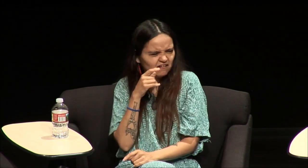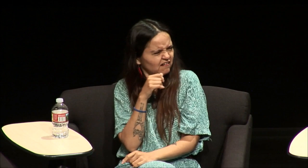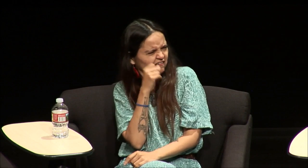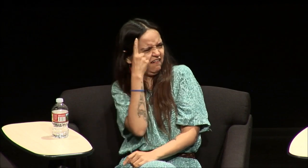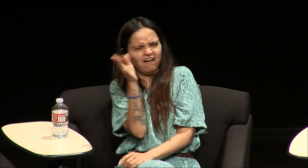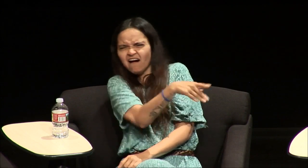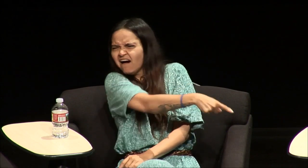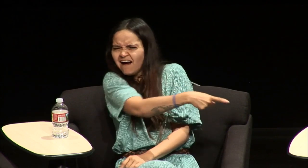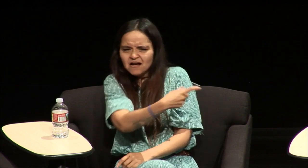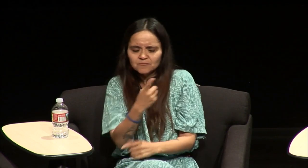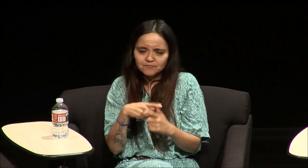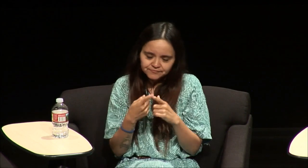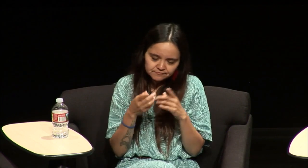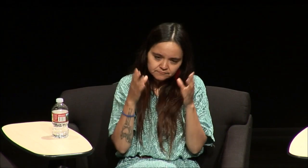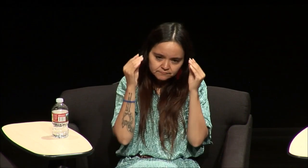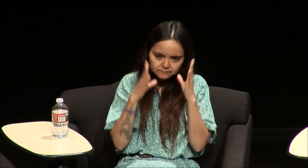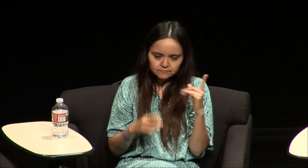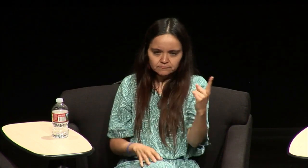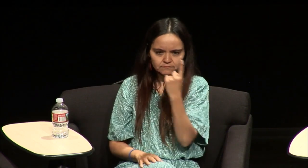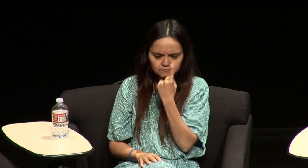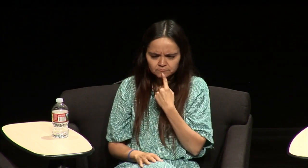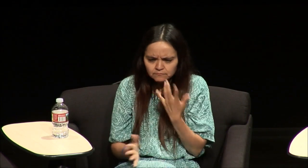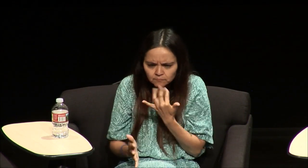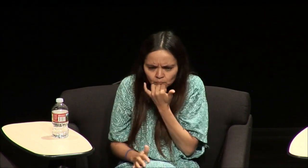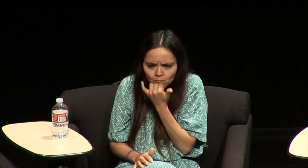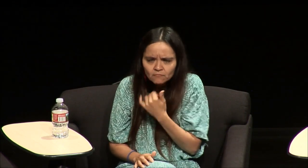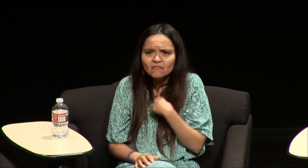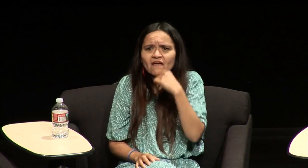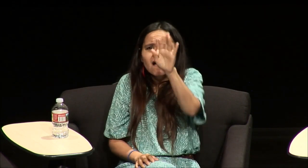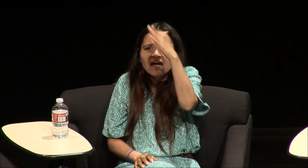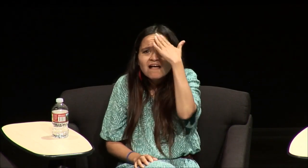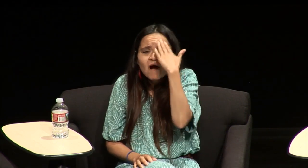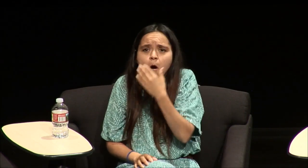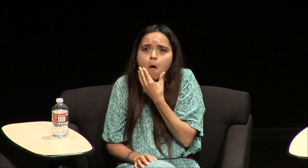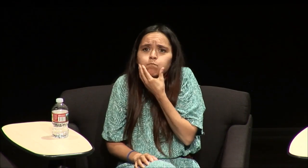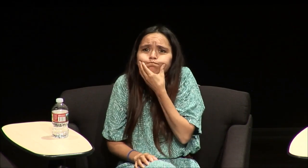like this and the kids are like what the heck is that we don't know what that is and the teacher came up to me she's like what's wrong and I was like you know